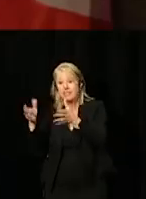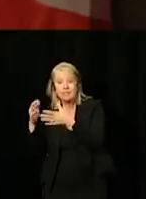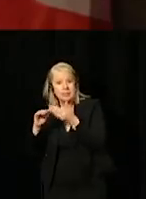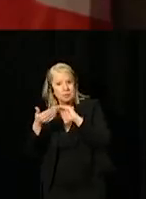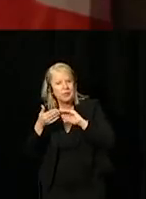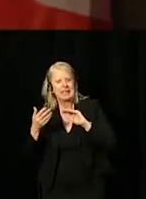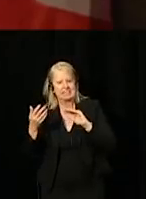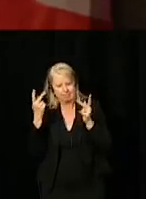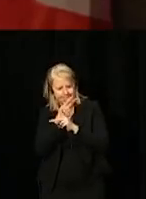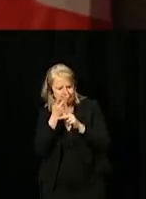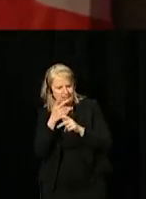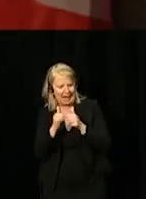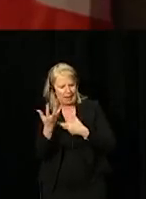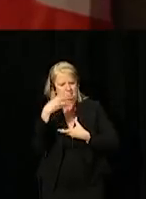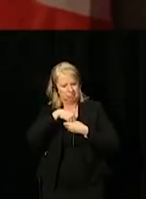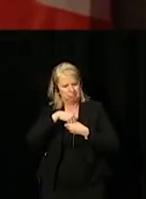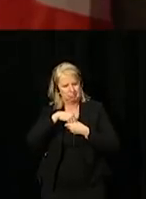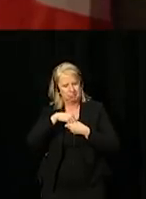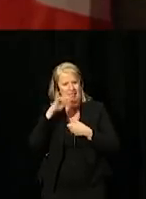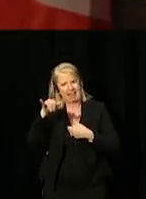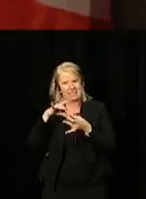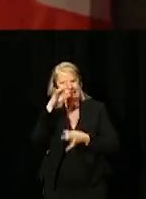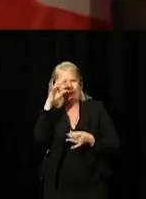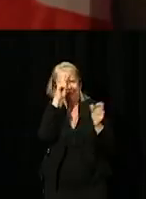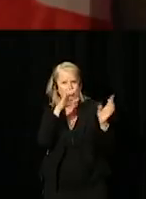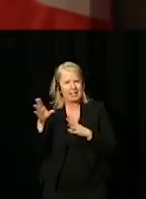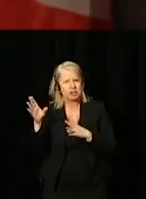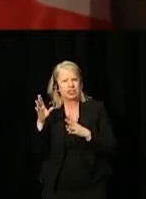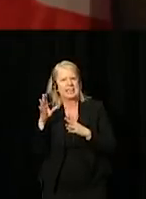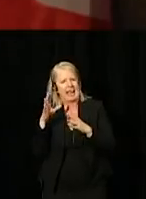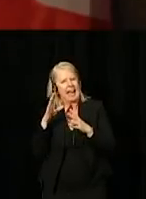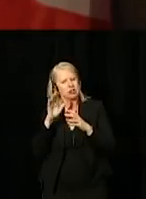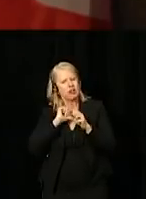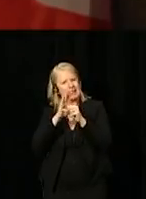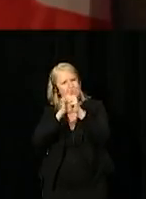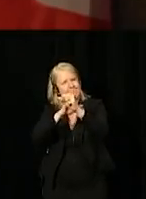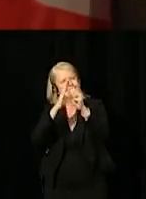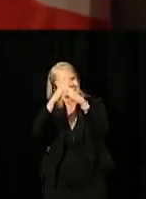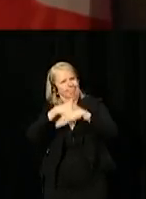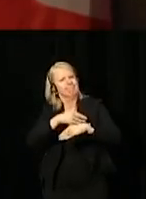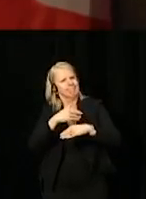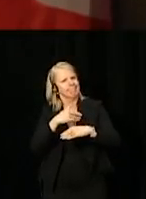to embody the spirit of the strategy and push the boundaries for the better.